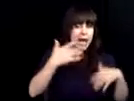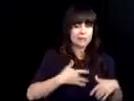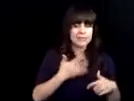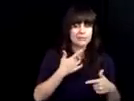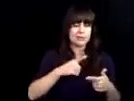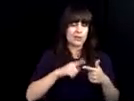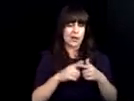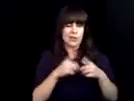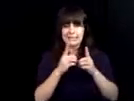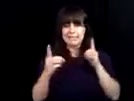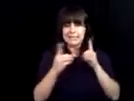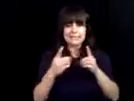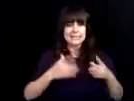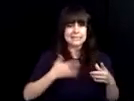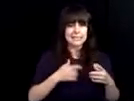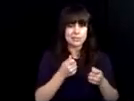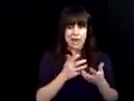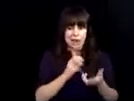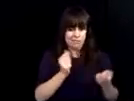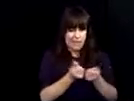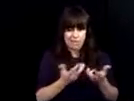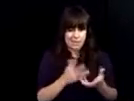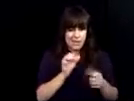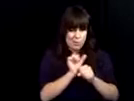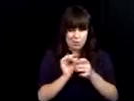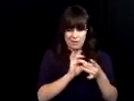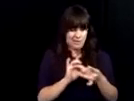work with electricity and we talk about the things behind